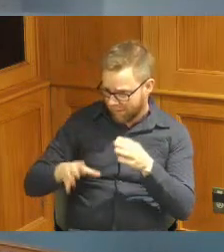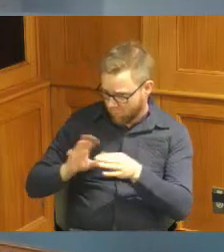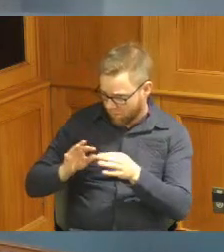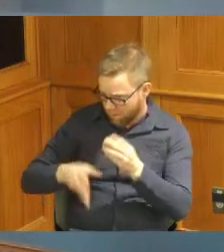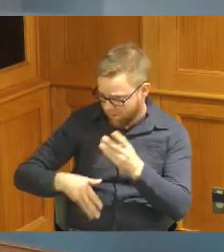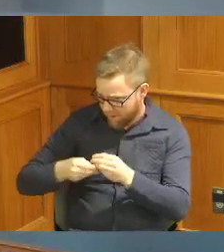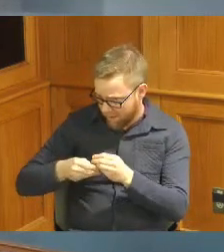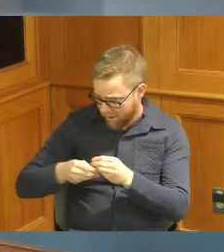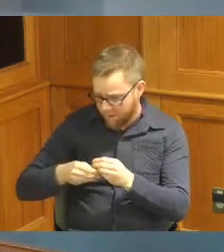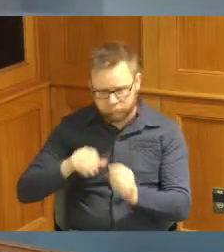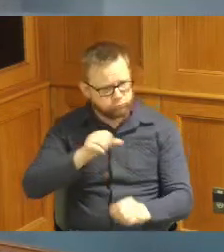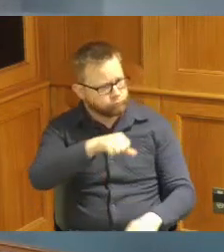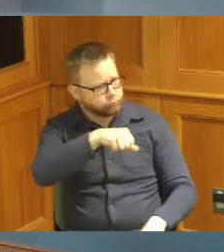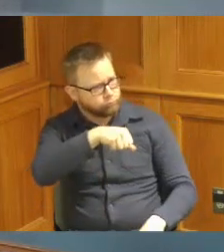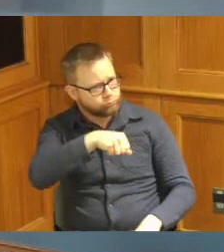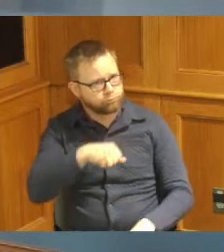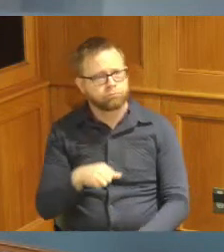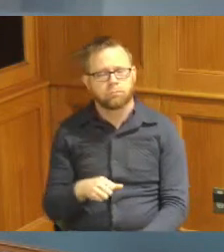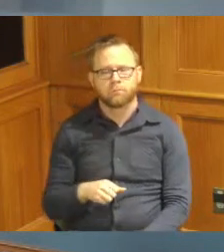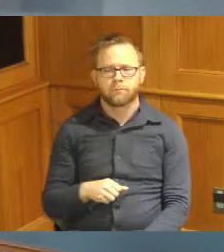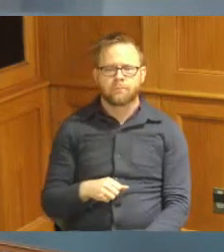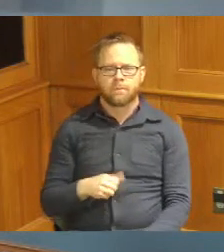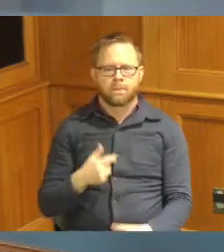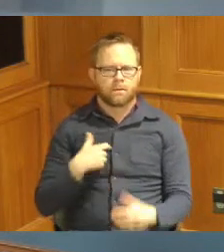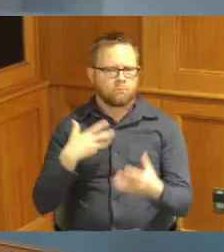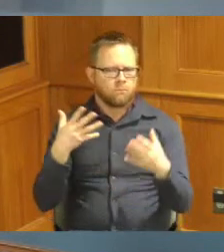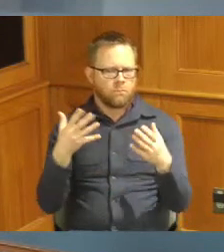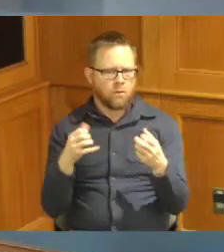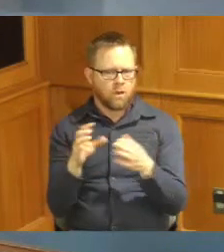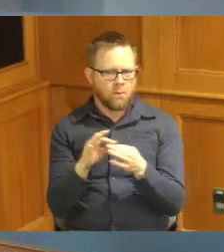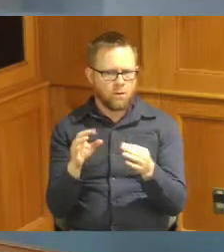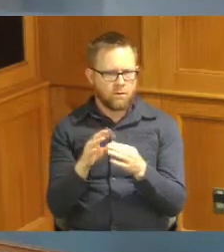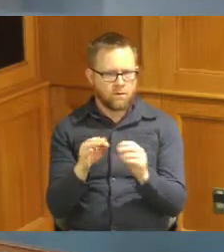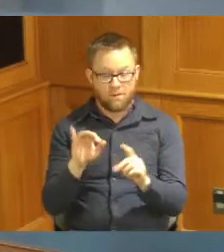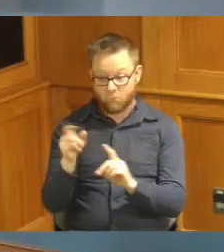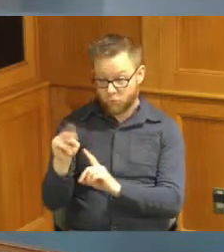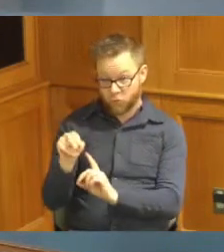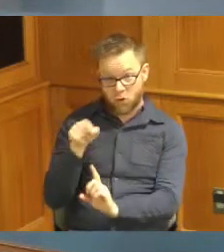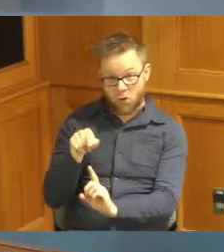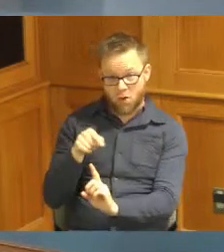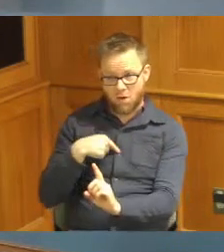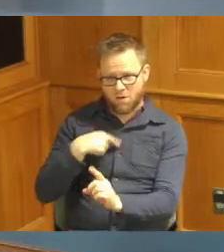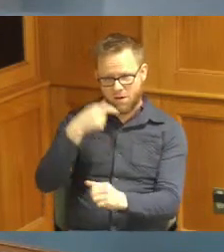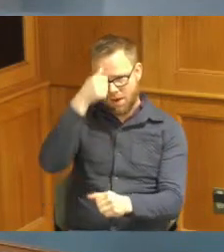yeah Madam chair I just want to say for John I remember meeting him when I first started